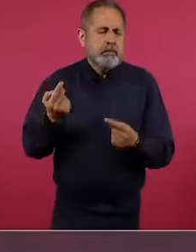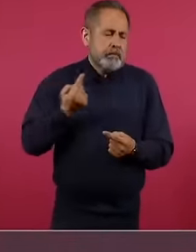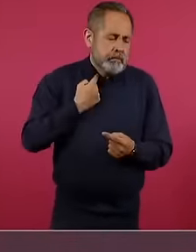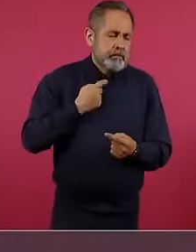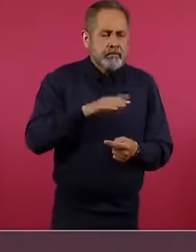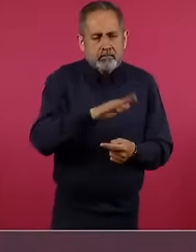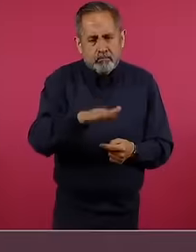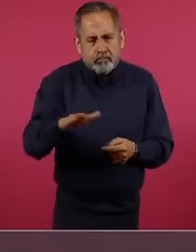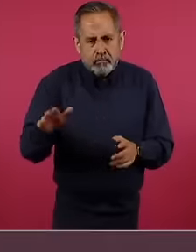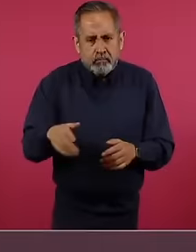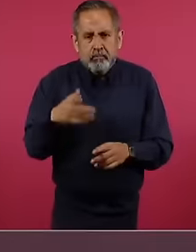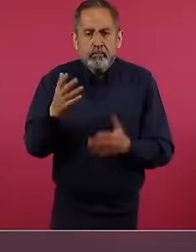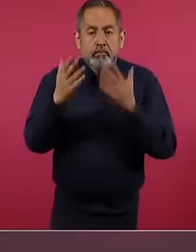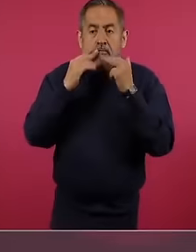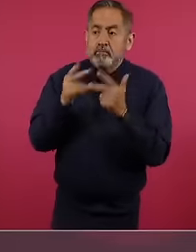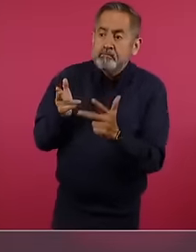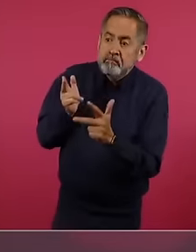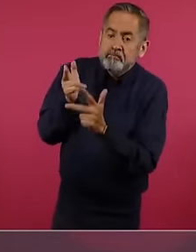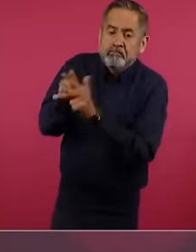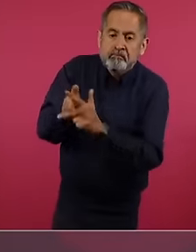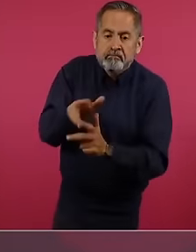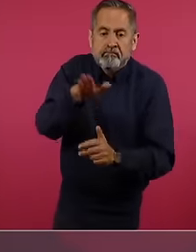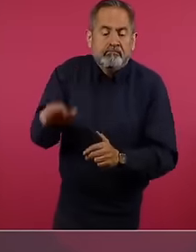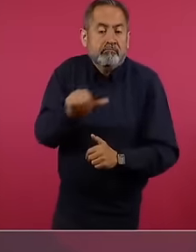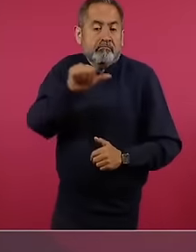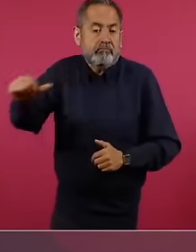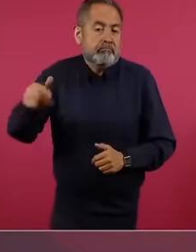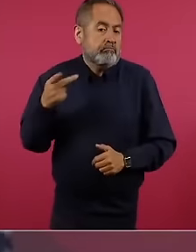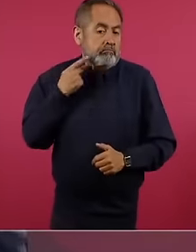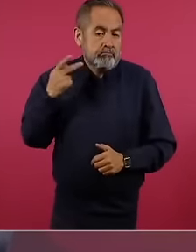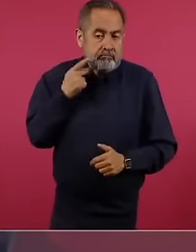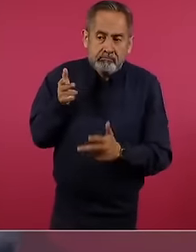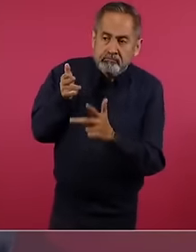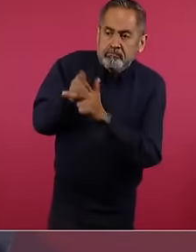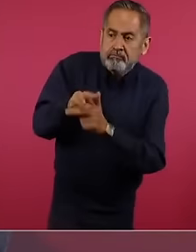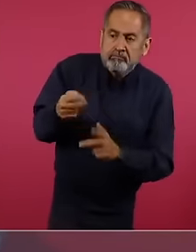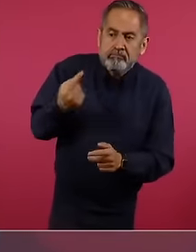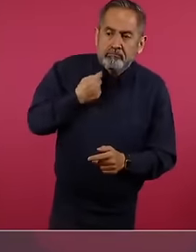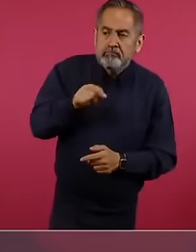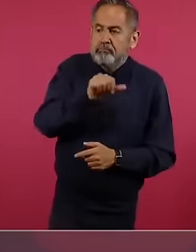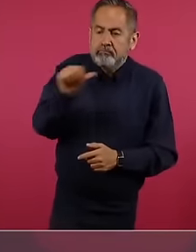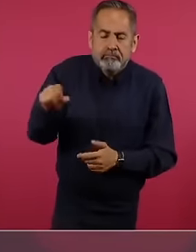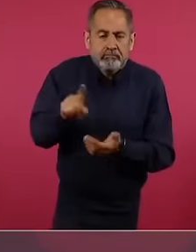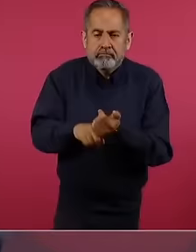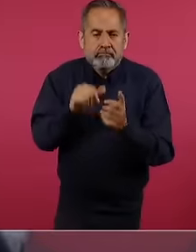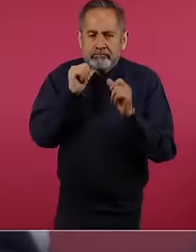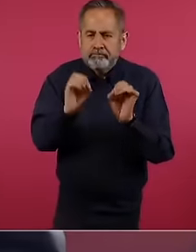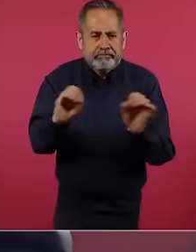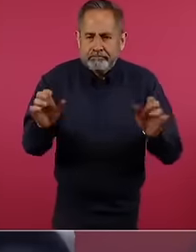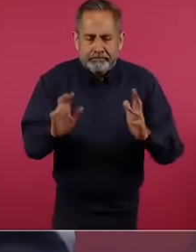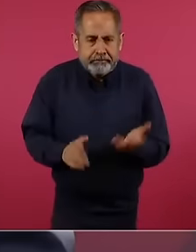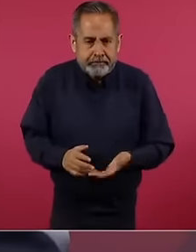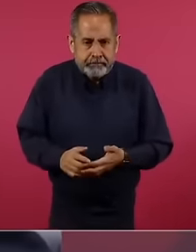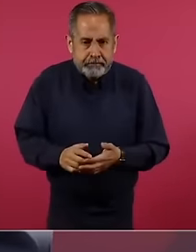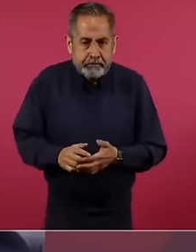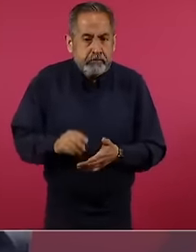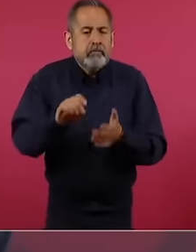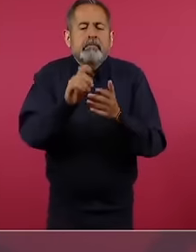nor of politicians. In other words, there was not an issue like